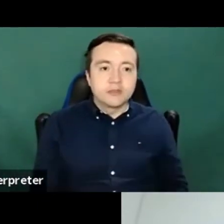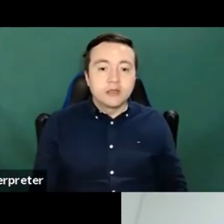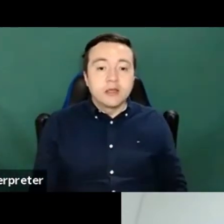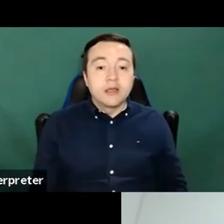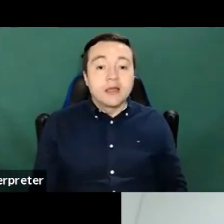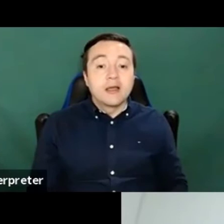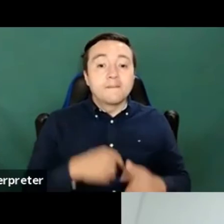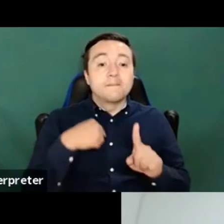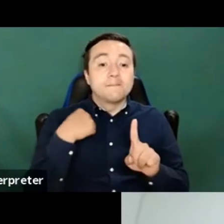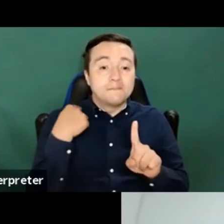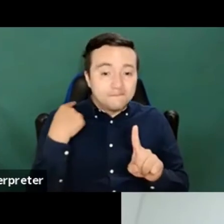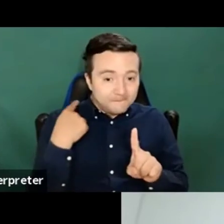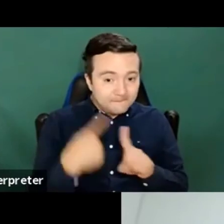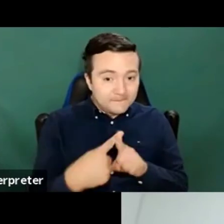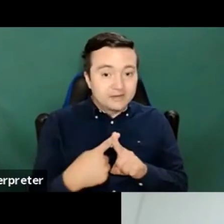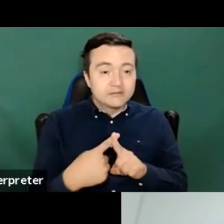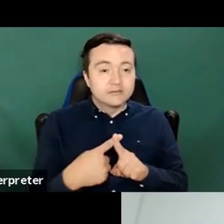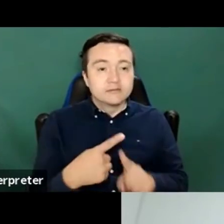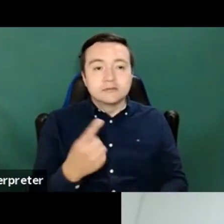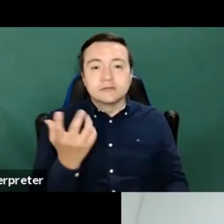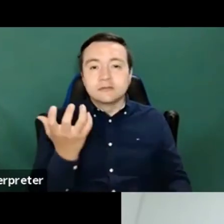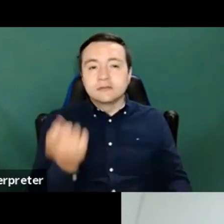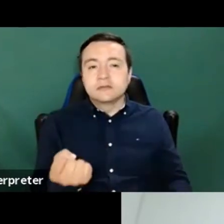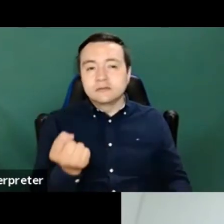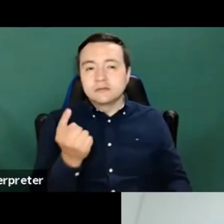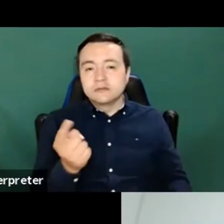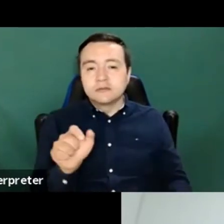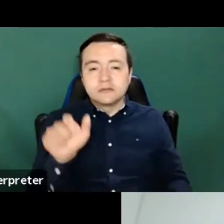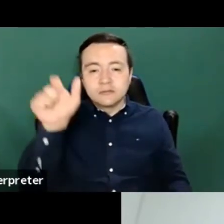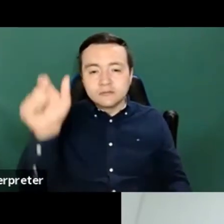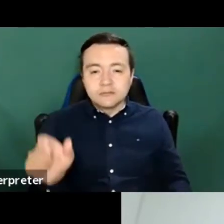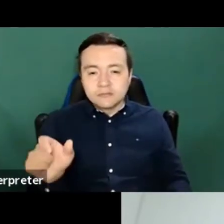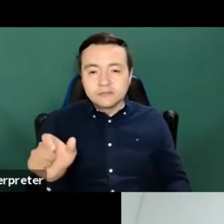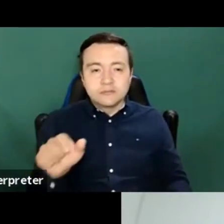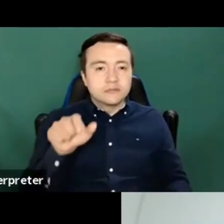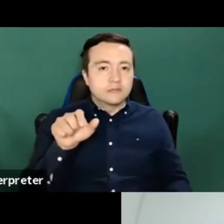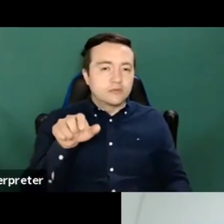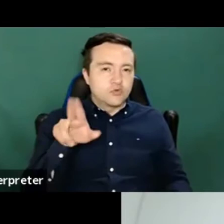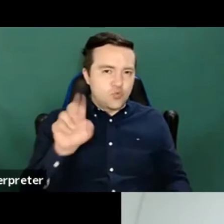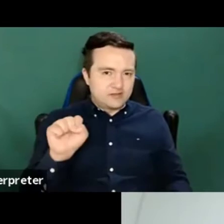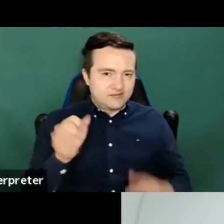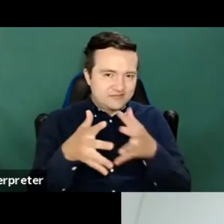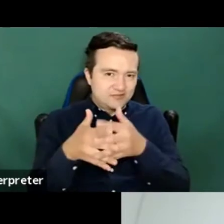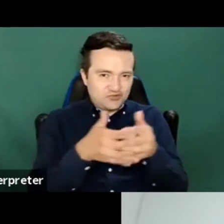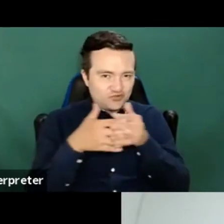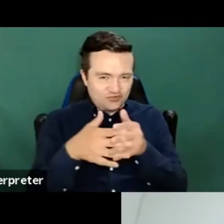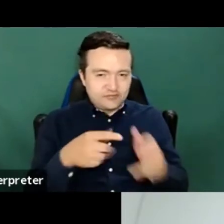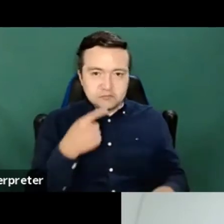And then we had some of our friends from the US who actually found uses for the websites